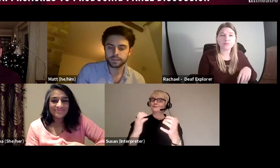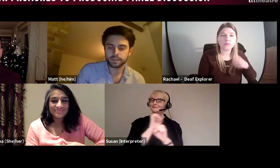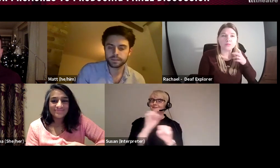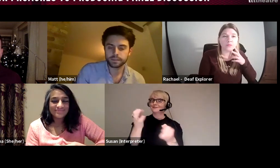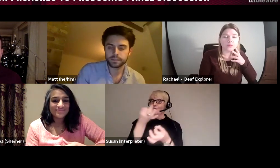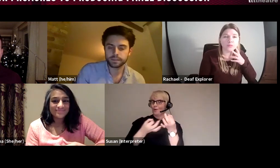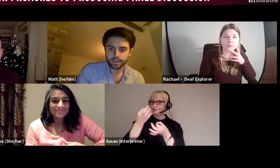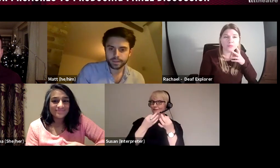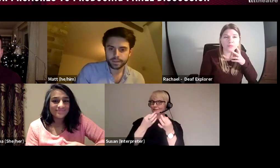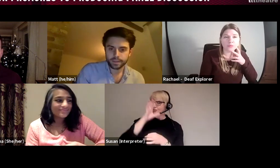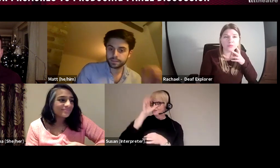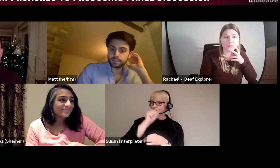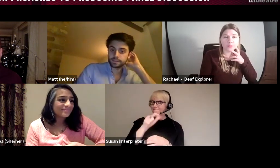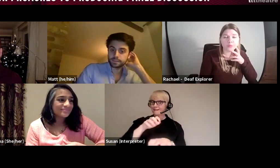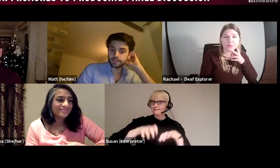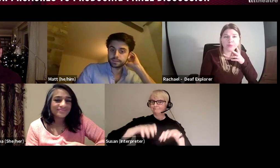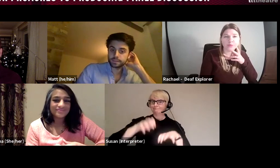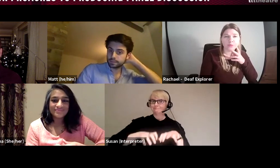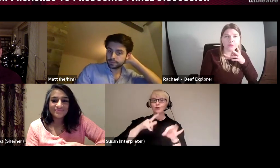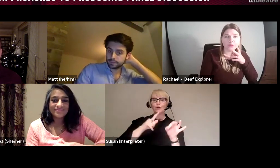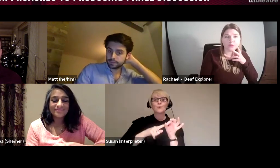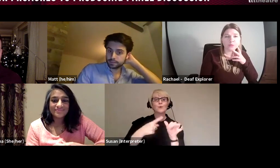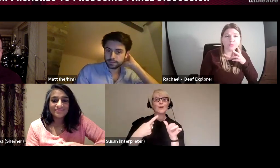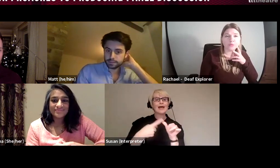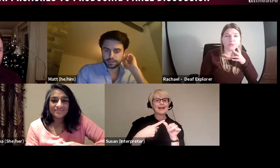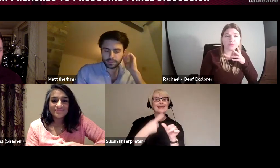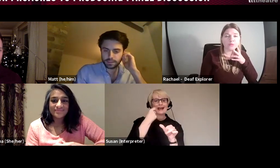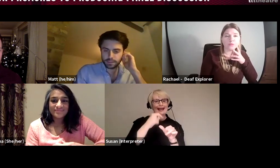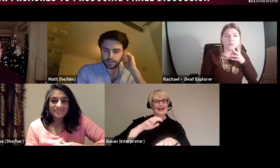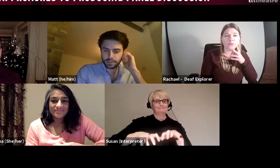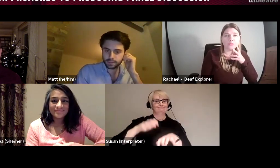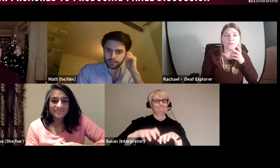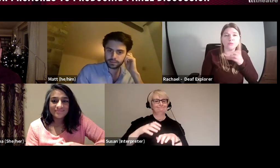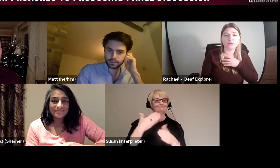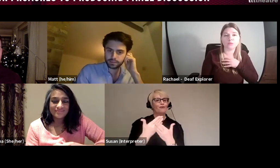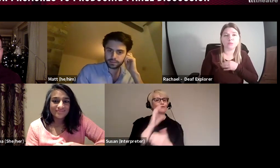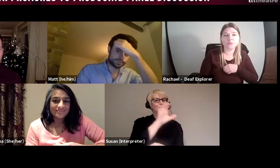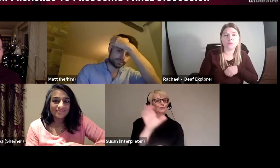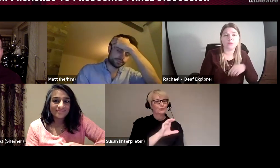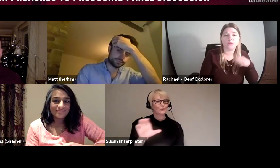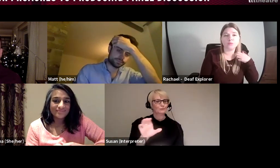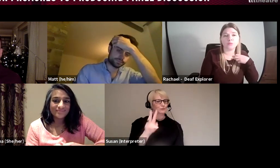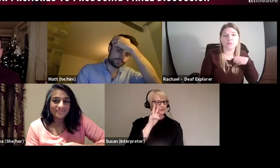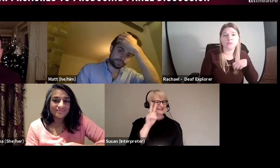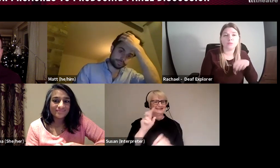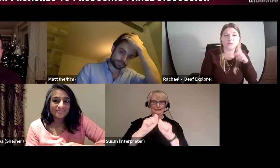can use the Q&A function on the Zoom so the button for that should be at the bottom of your screens